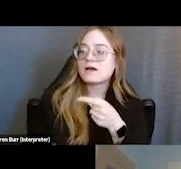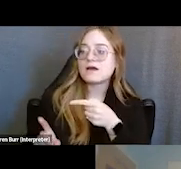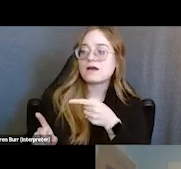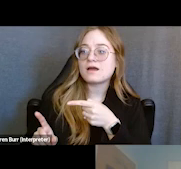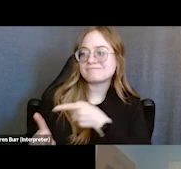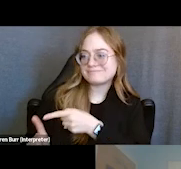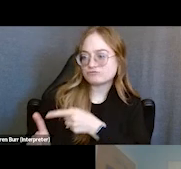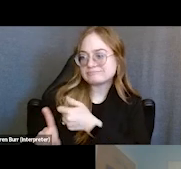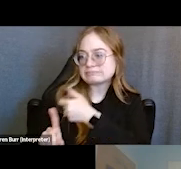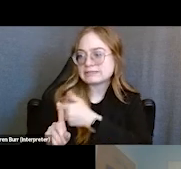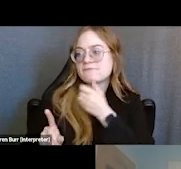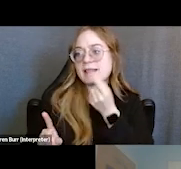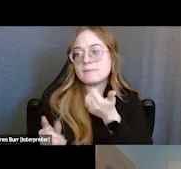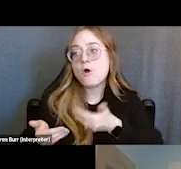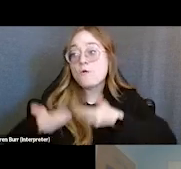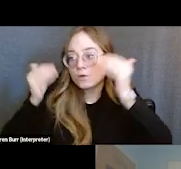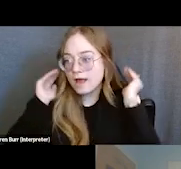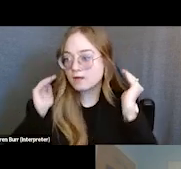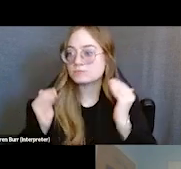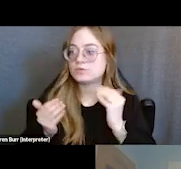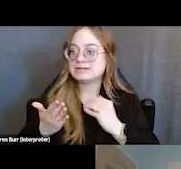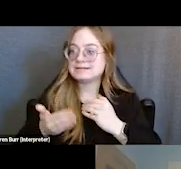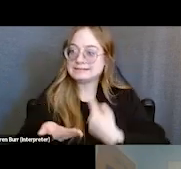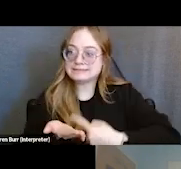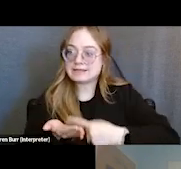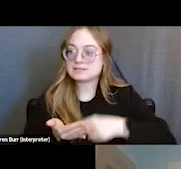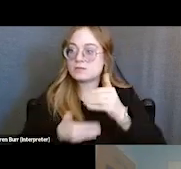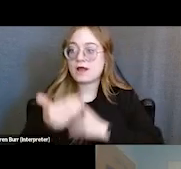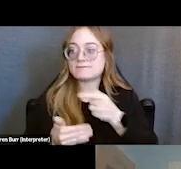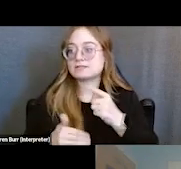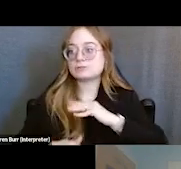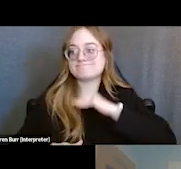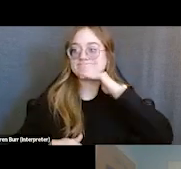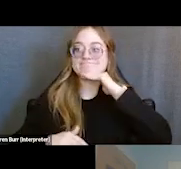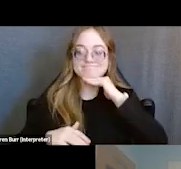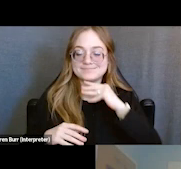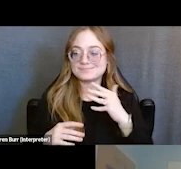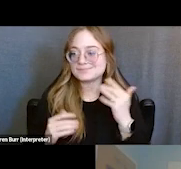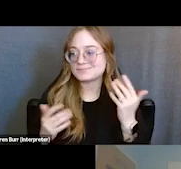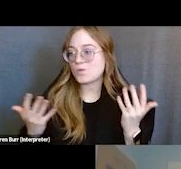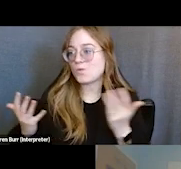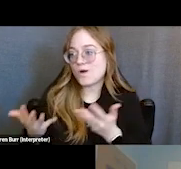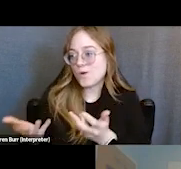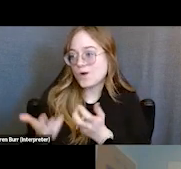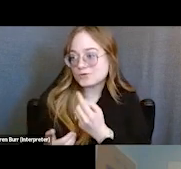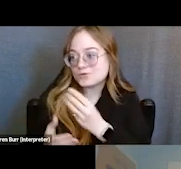about the process, so I think she kind of maxed out on what she wanted to say. But this is my contact information